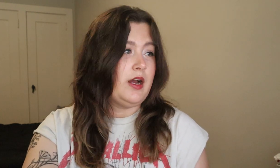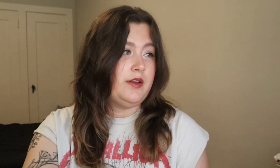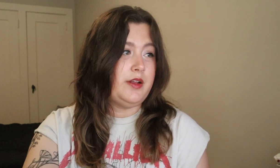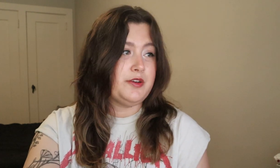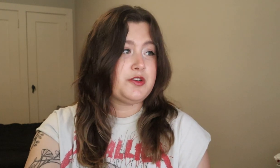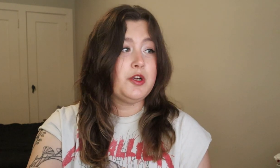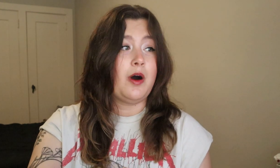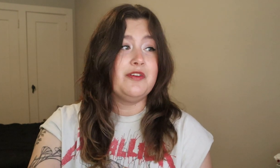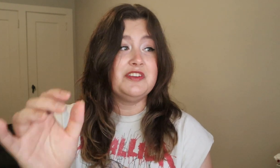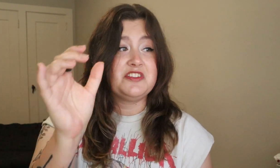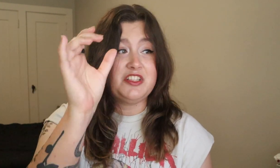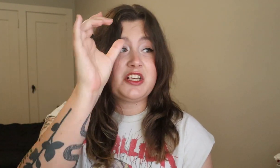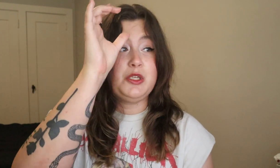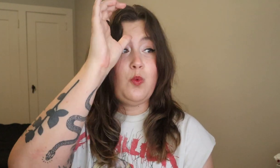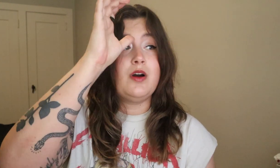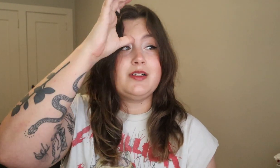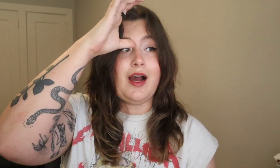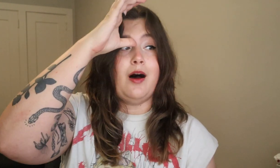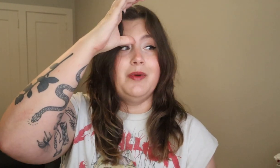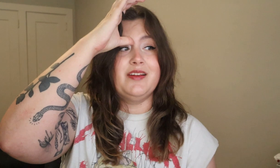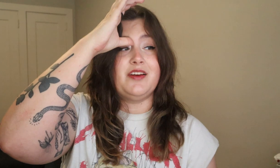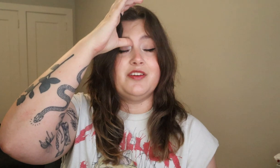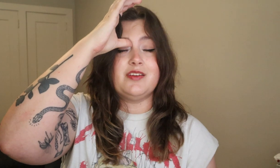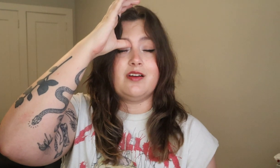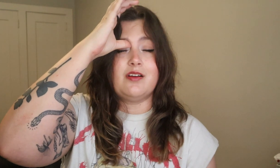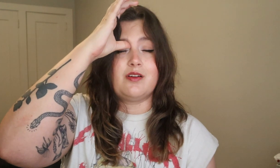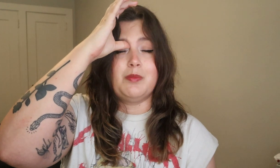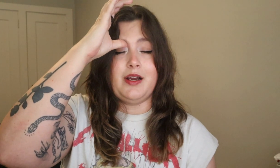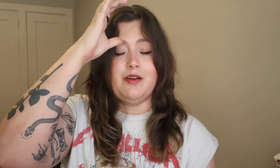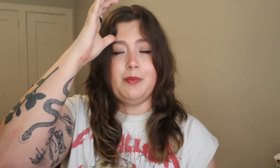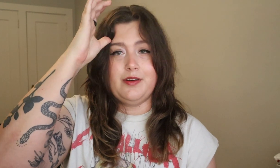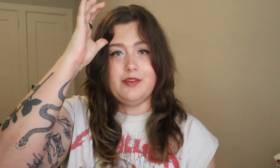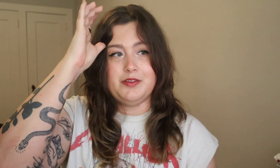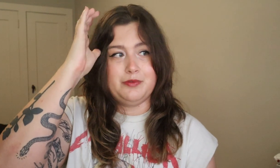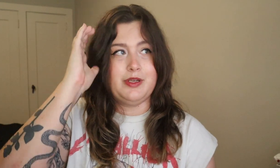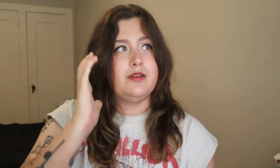And then there's 261 comments under this article, but I know better than to read